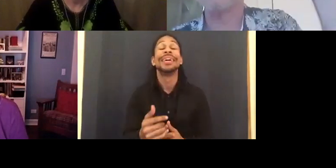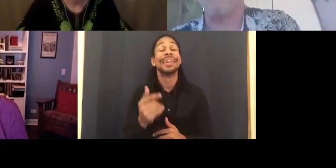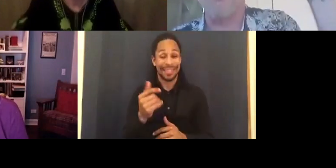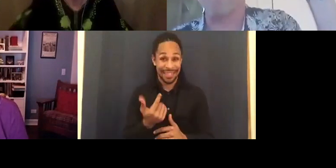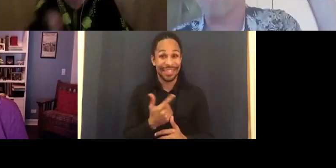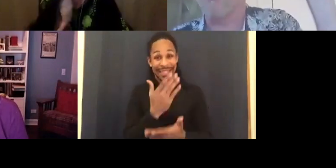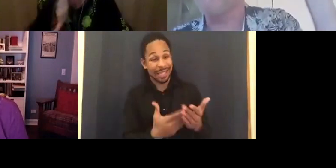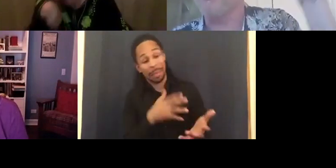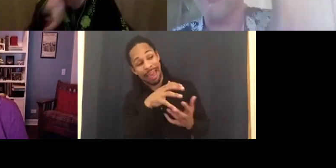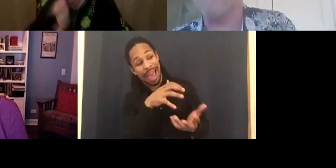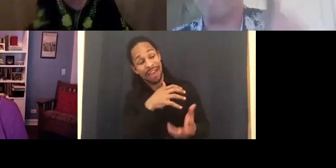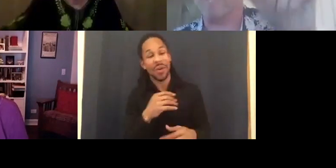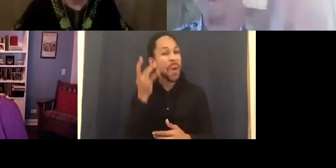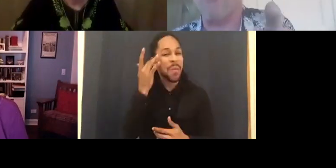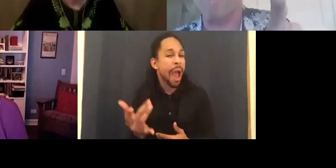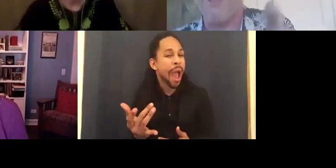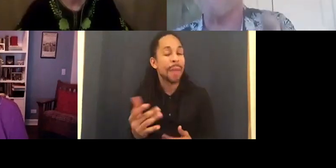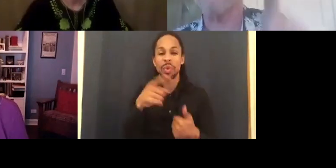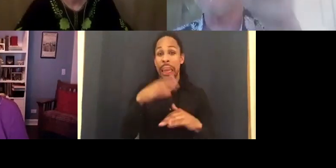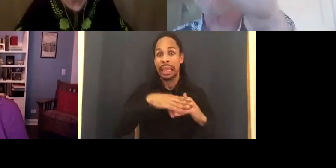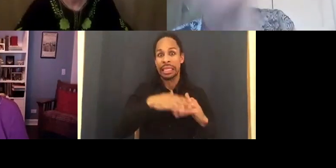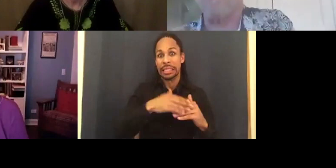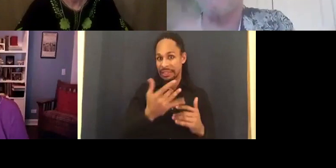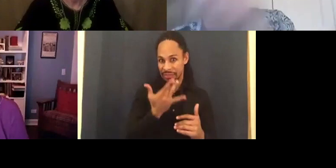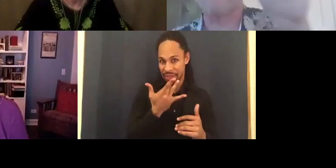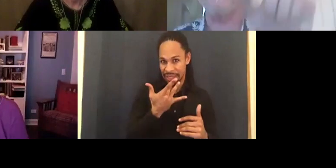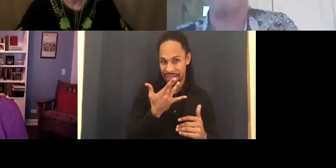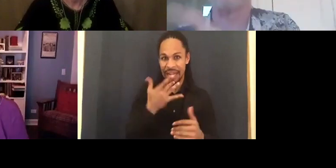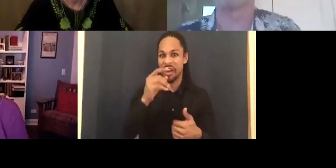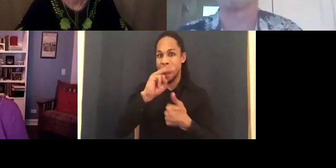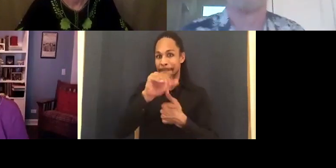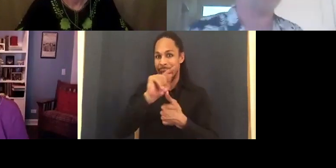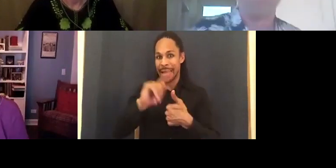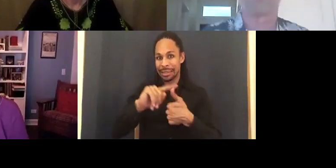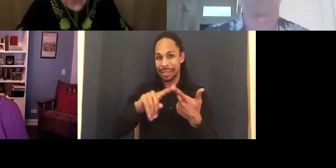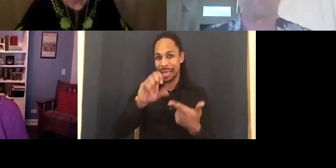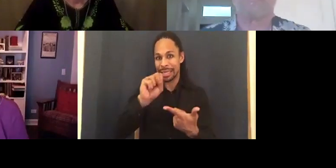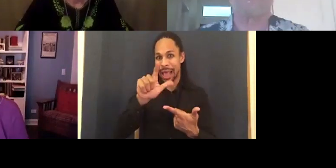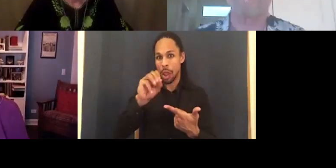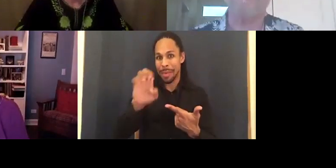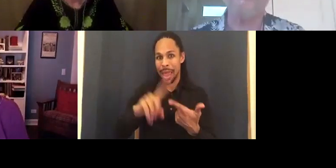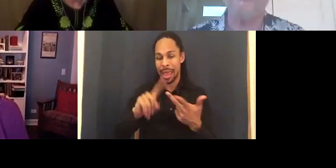What is your least favorite? Start with Mat, Salome, and then